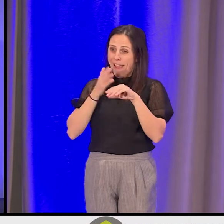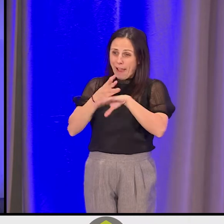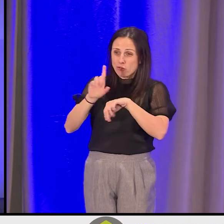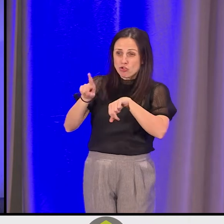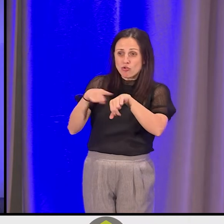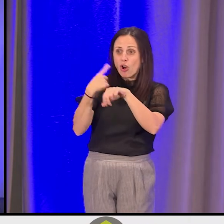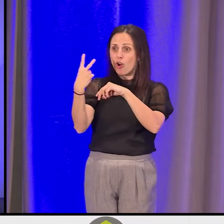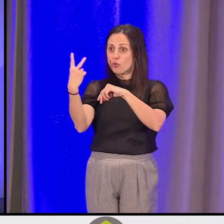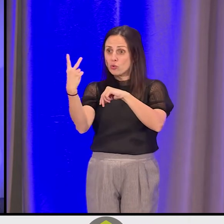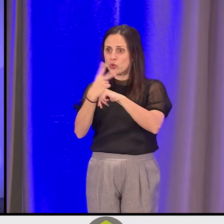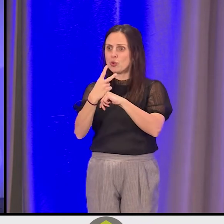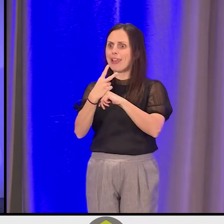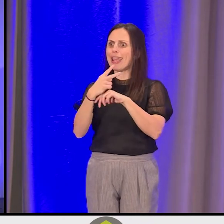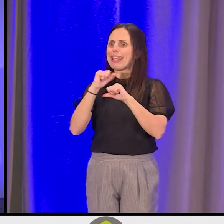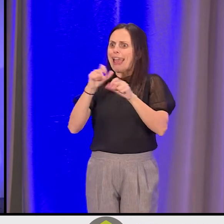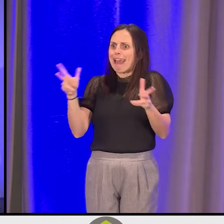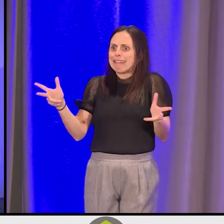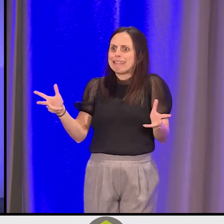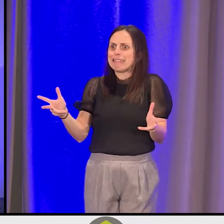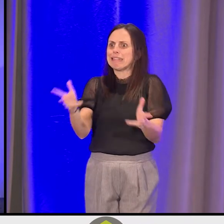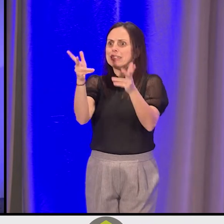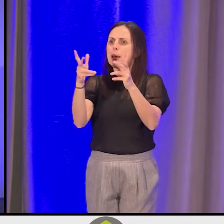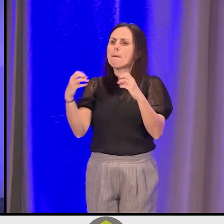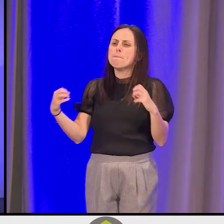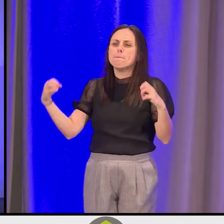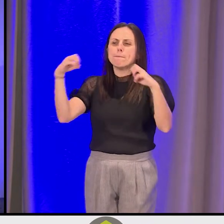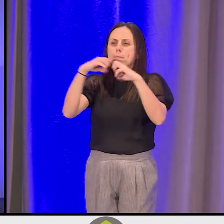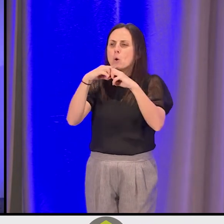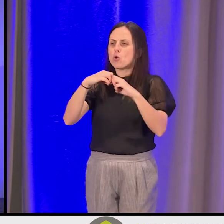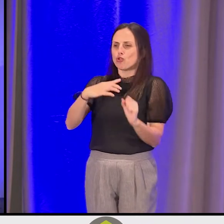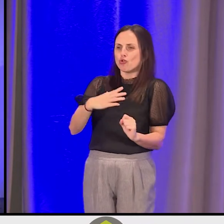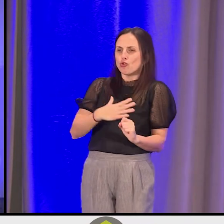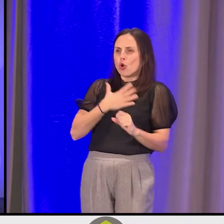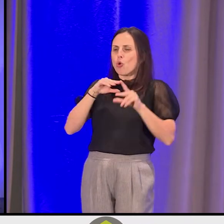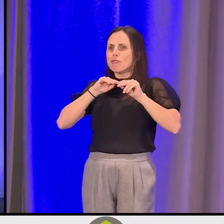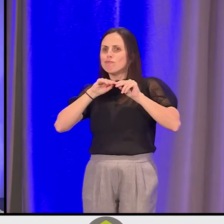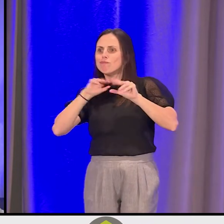we can instill just a little bit of that joy and that hope